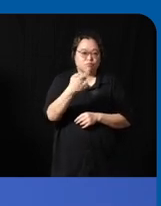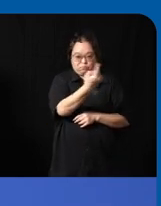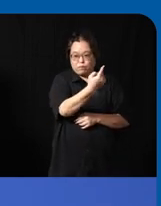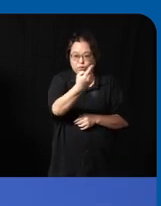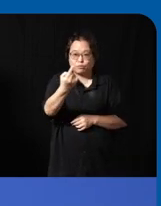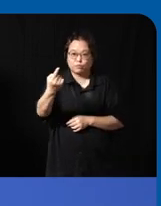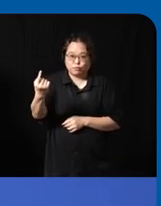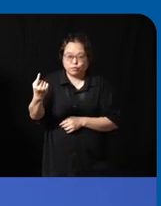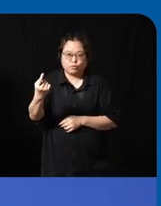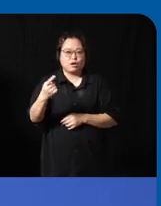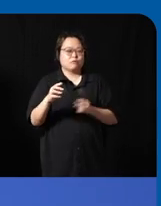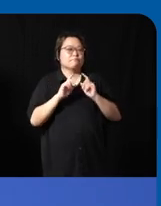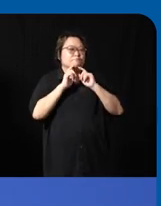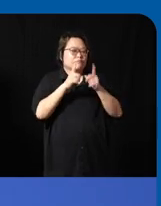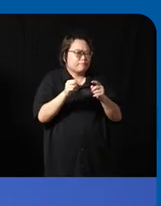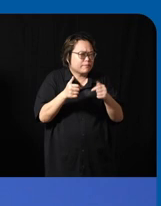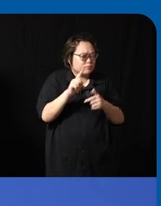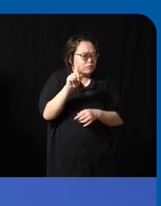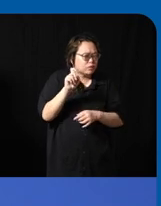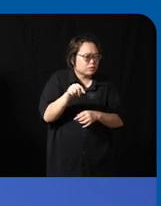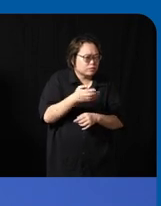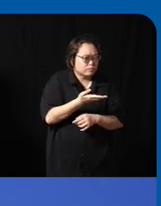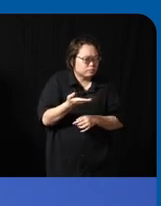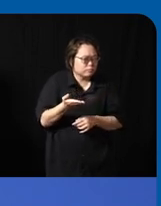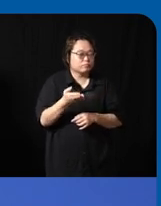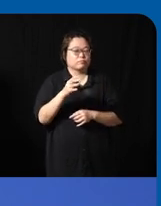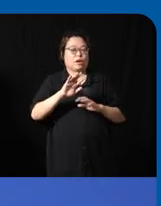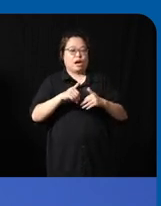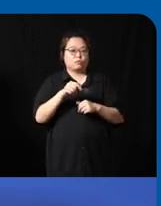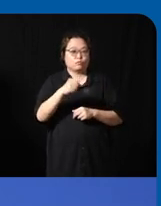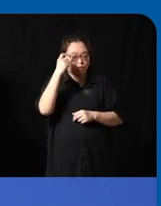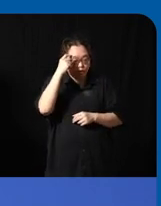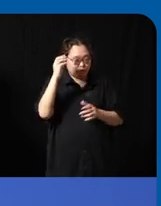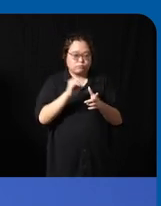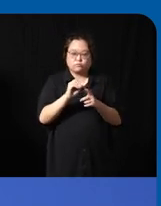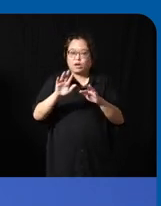just a quick question how do you think how did you or how do you think we can actually motivate